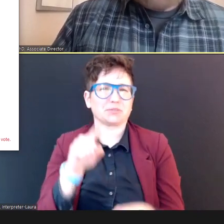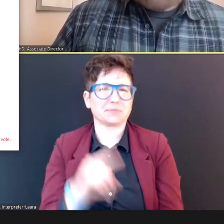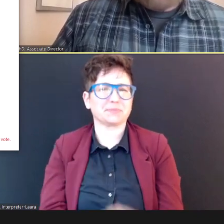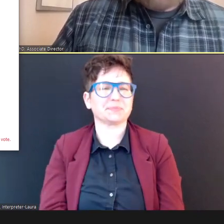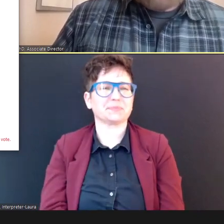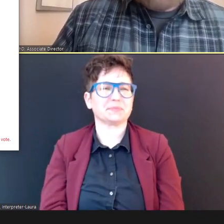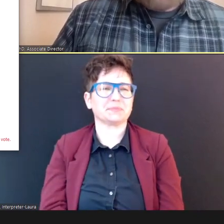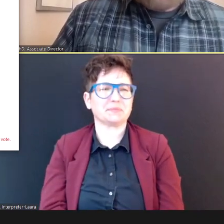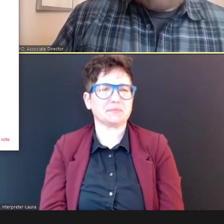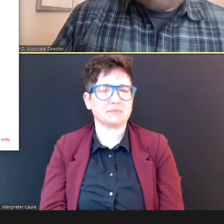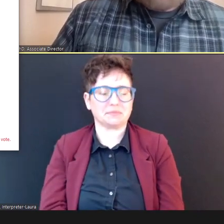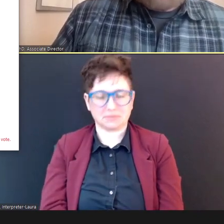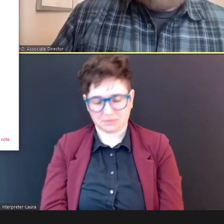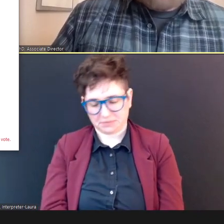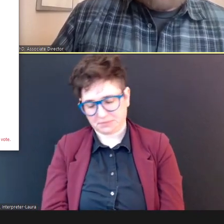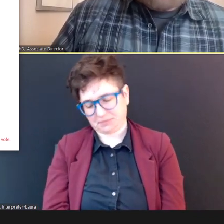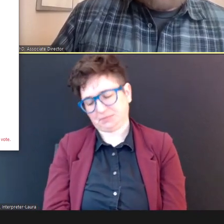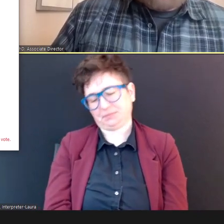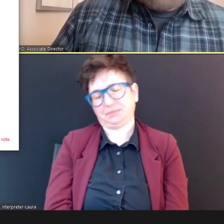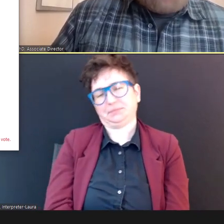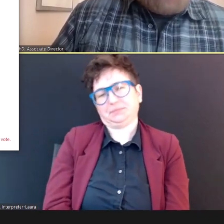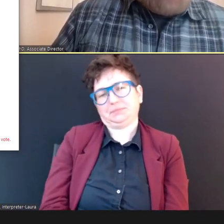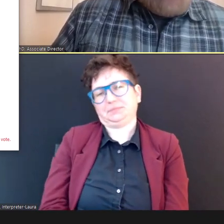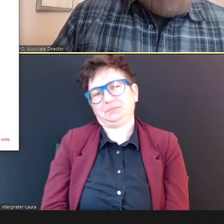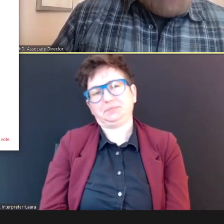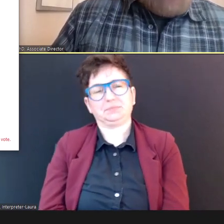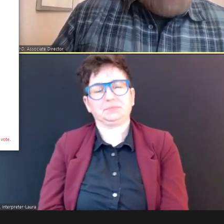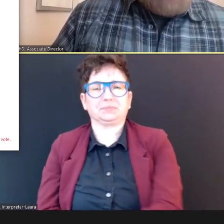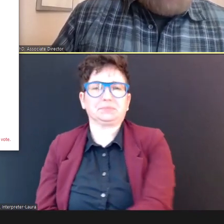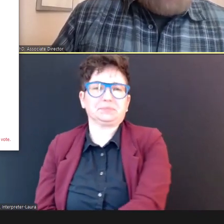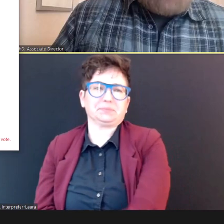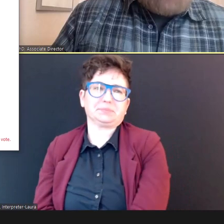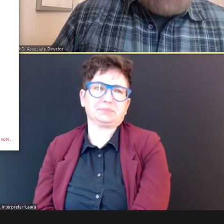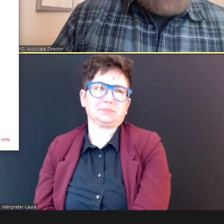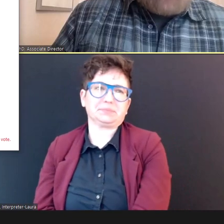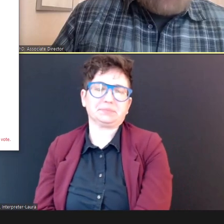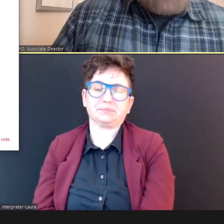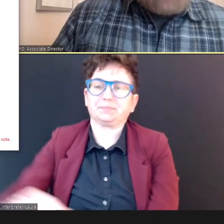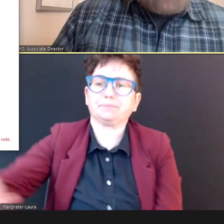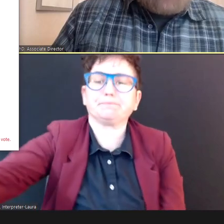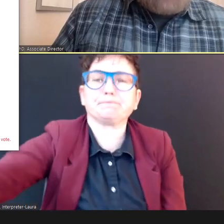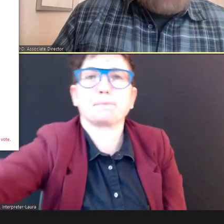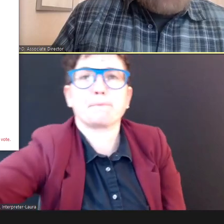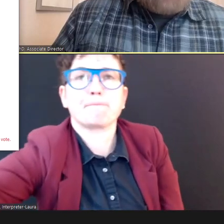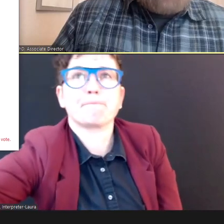(A pause).